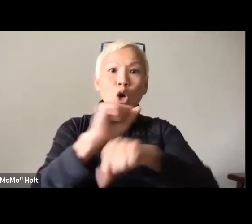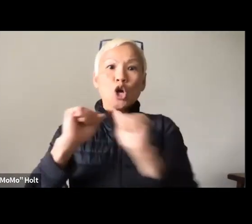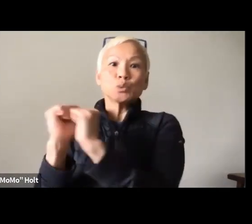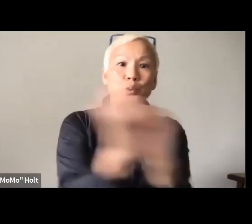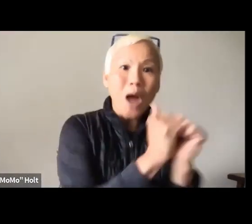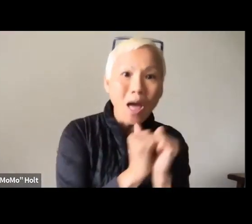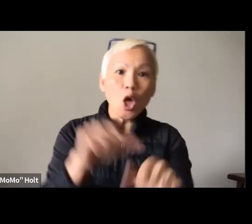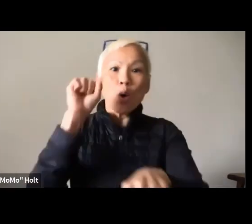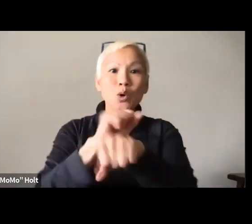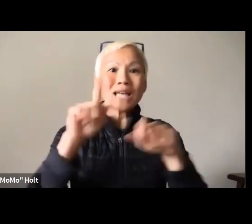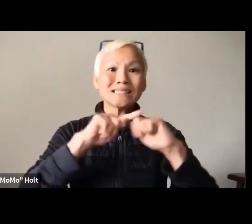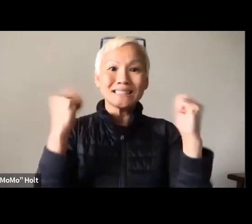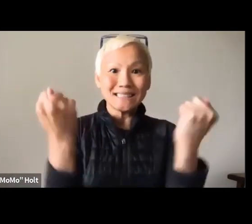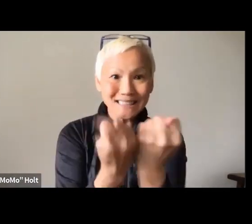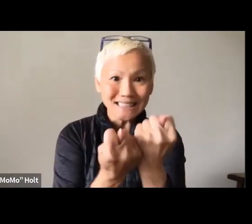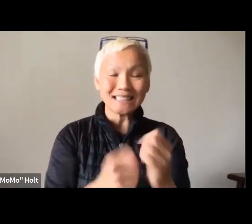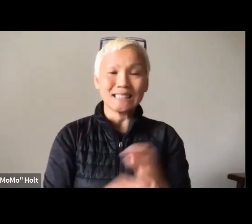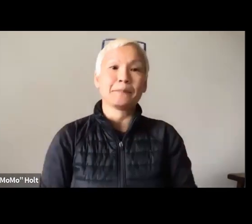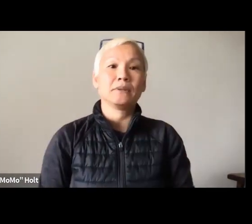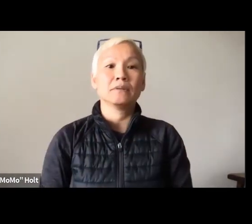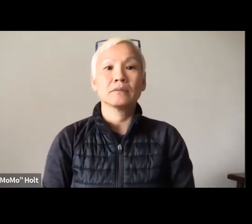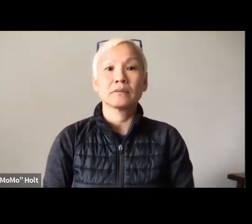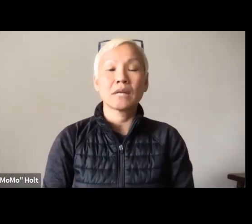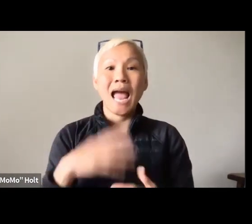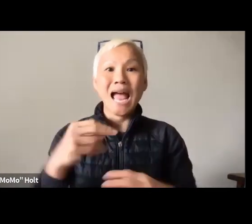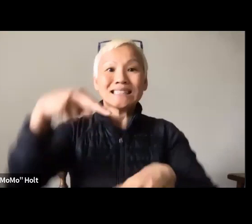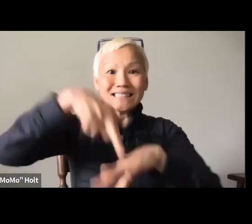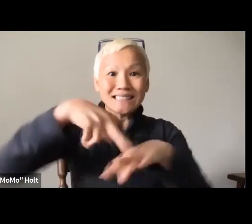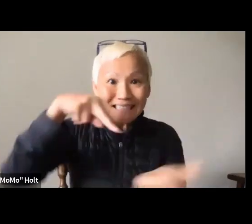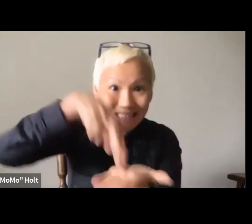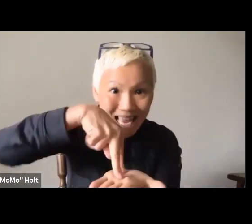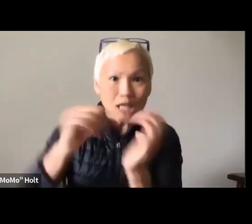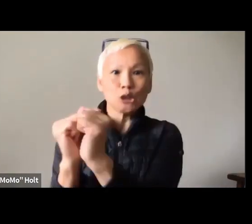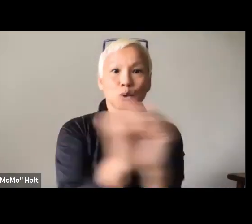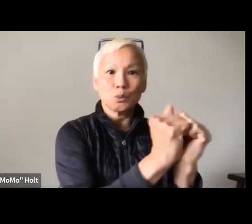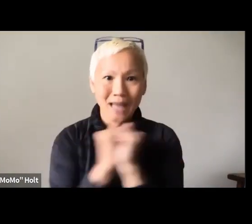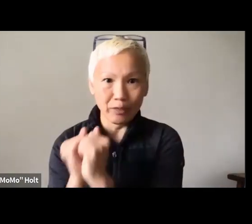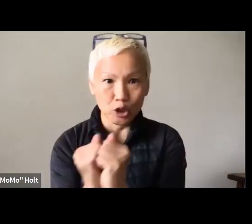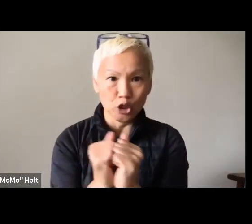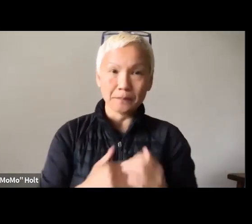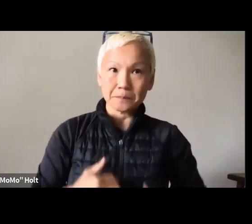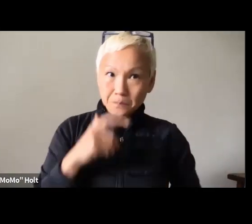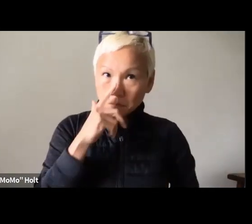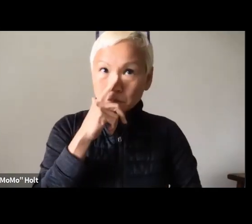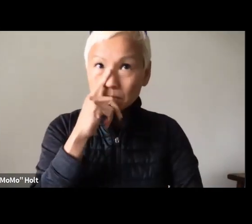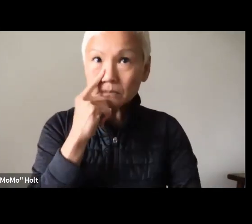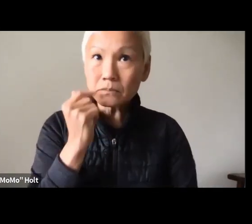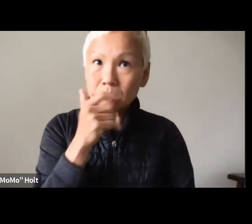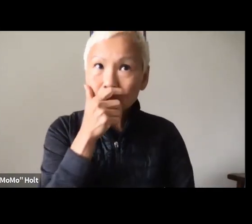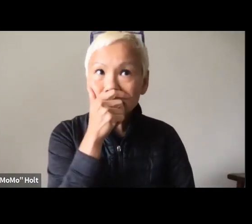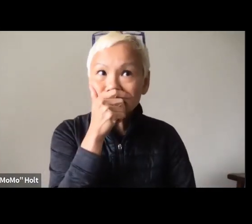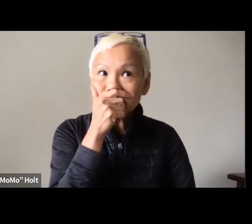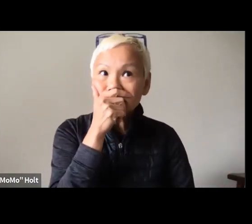but EDI needs to be aware of how we can all work together and work as a team and stand together.